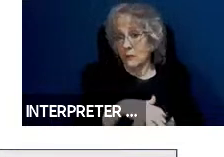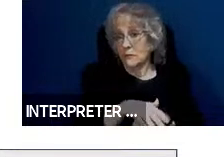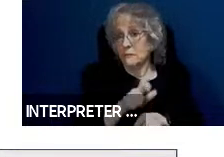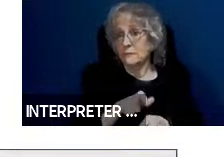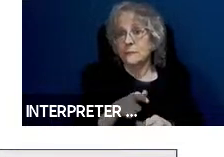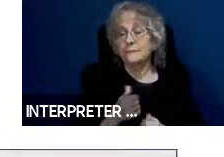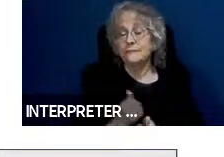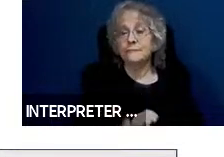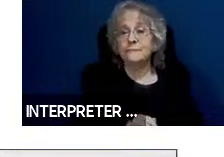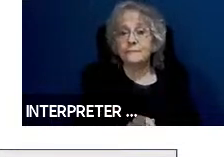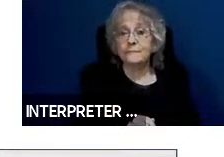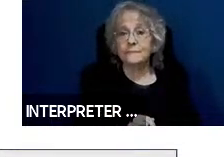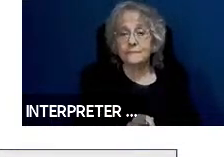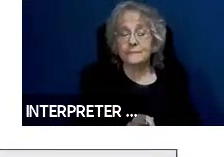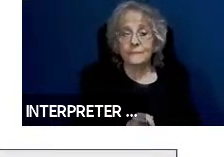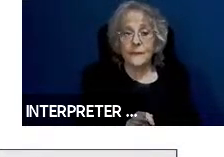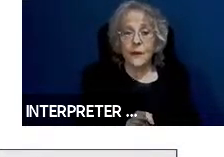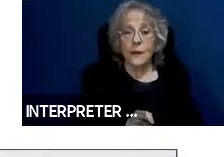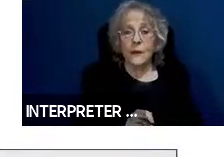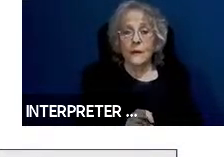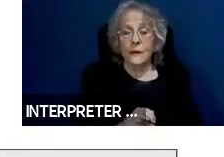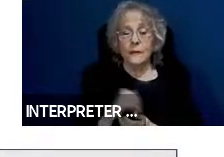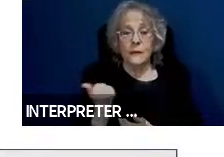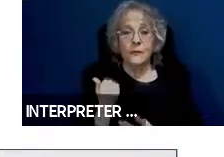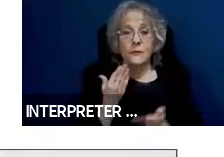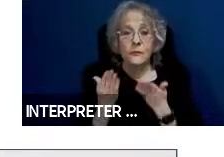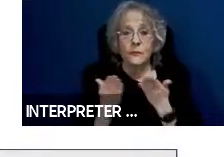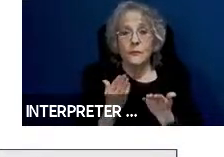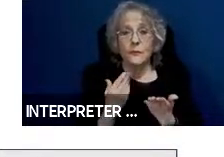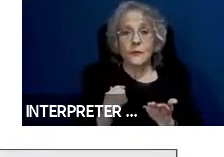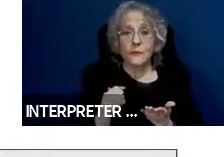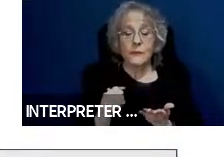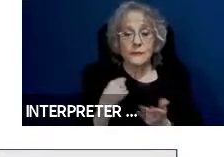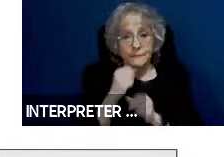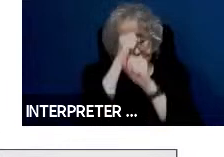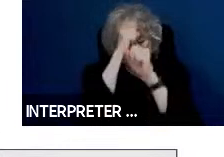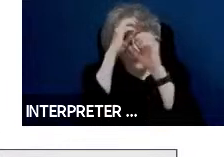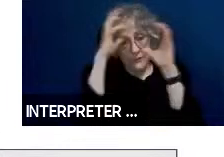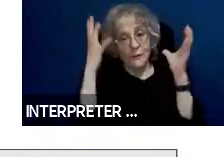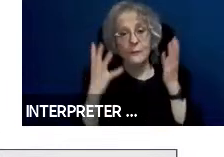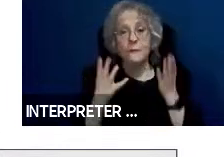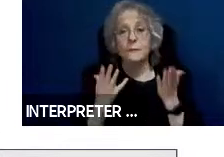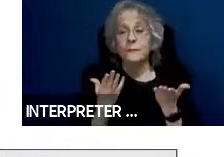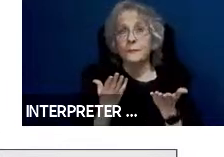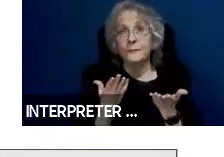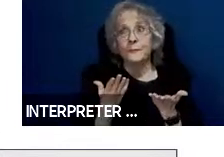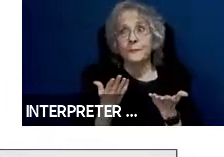we have envisioned that might follow in or might be solutions for, I don't know failures in an AI,